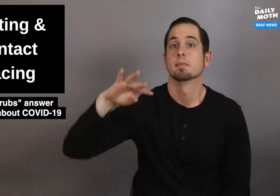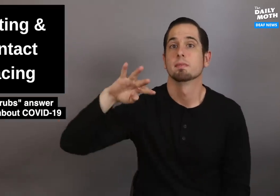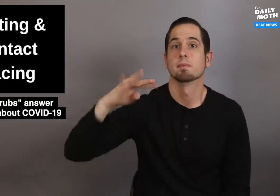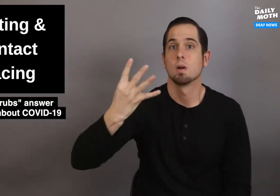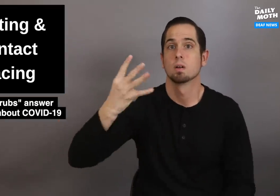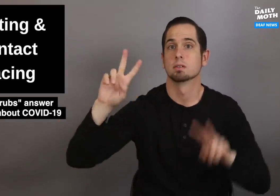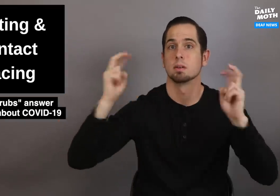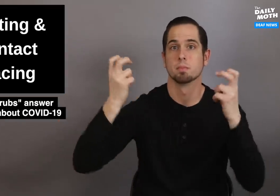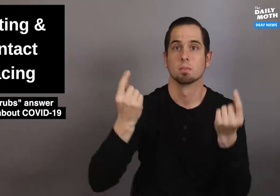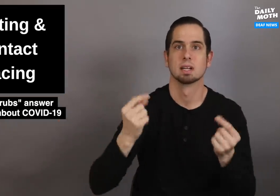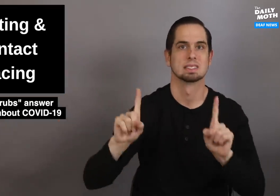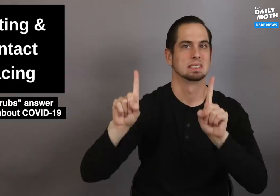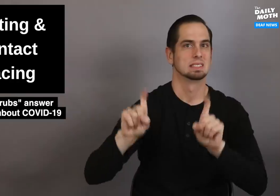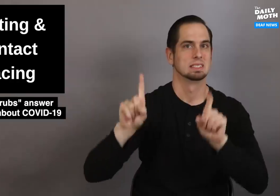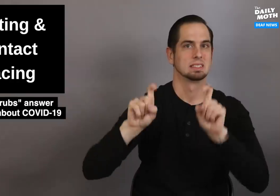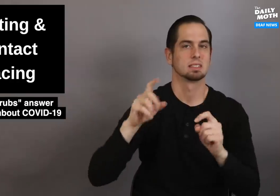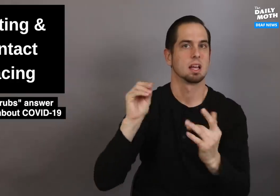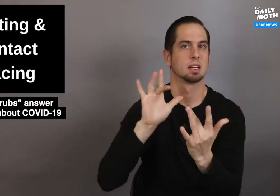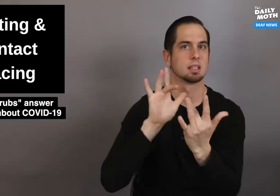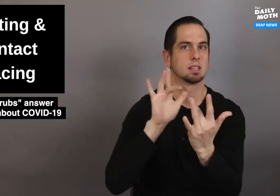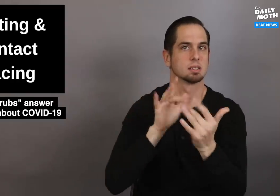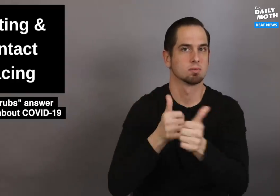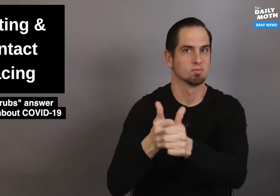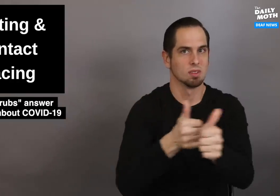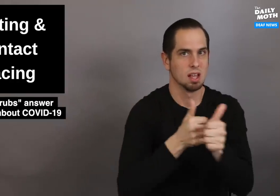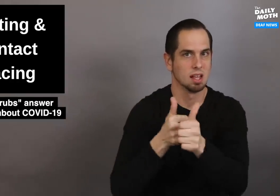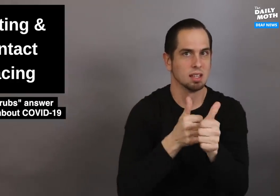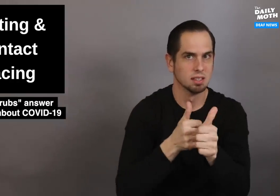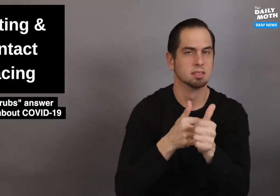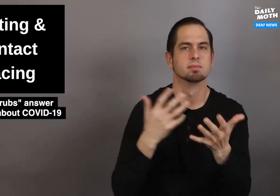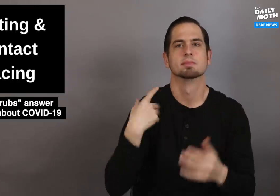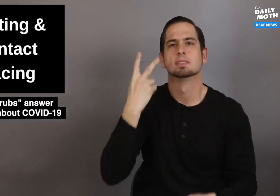The fourth topic is on testing and contact tracing.